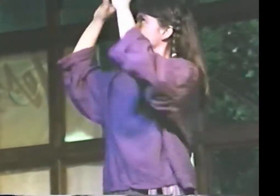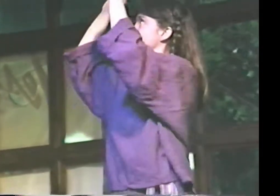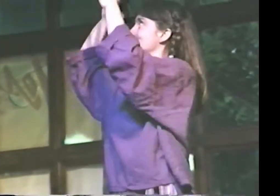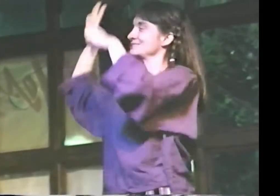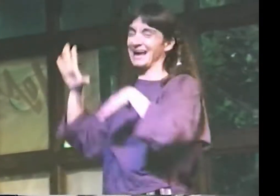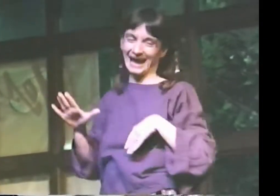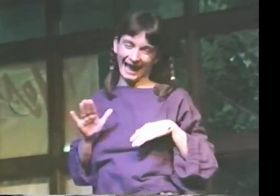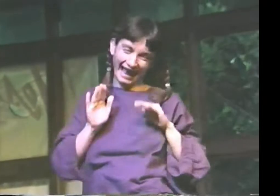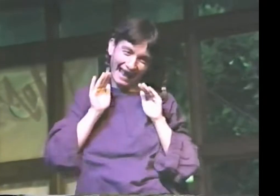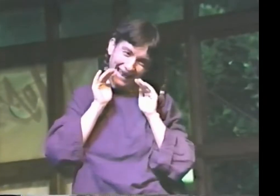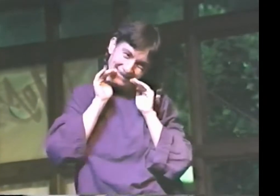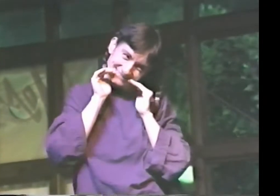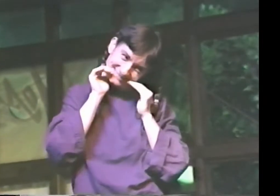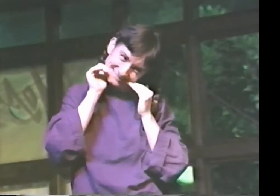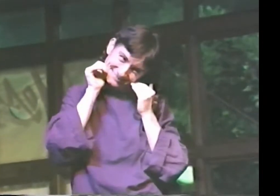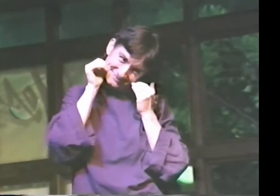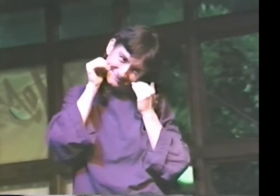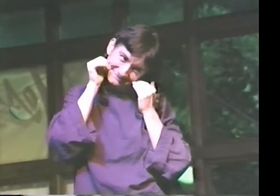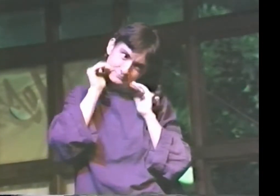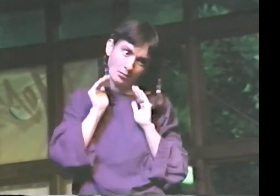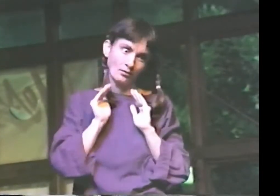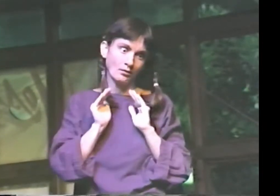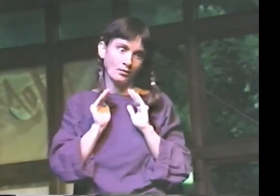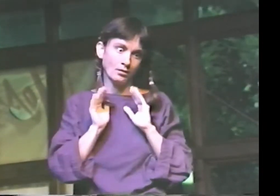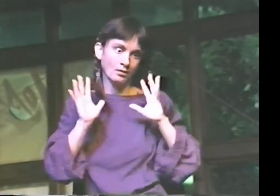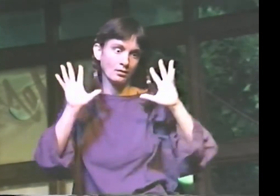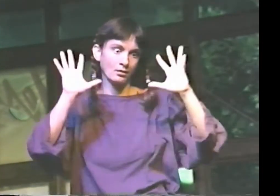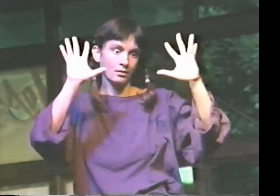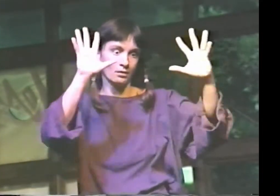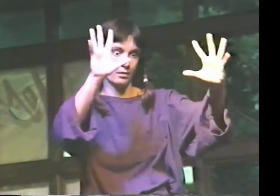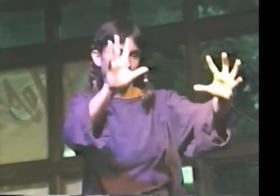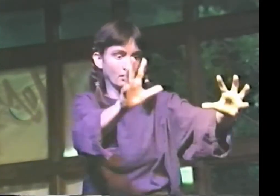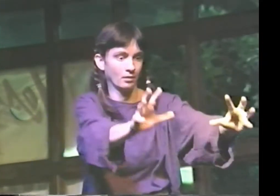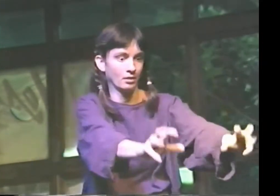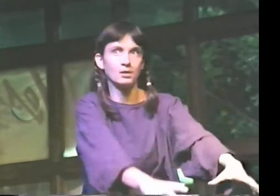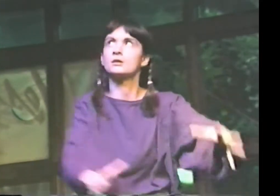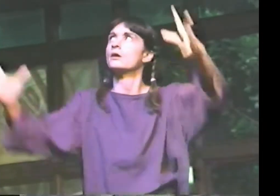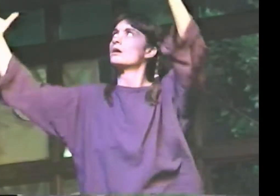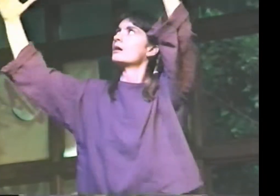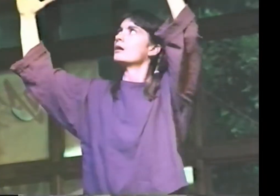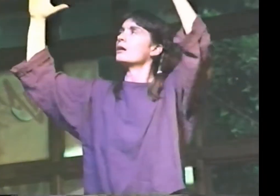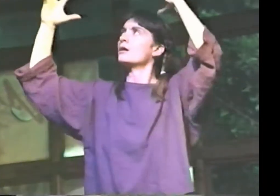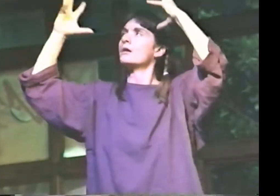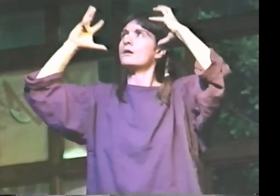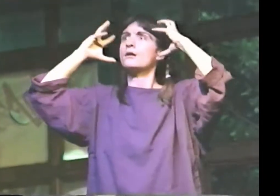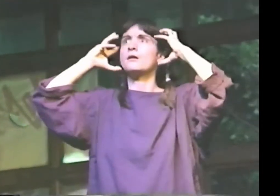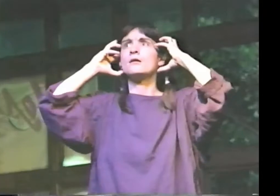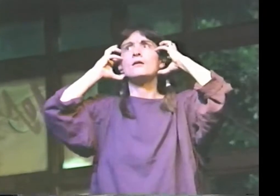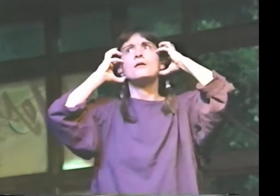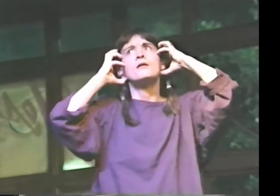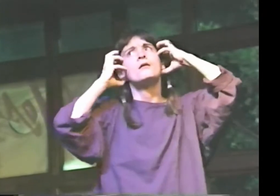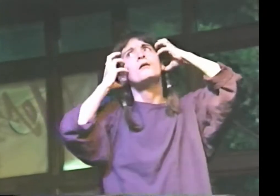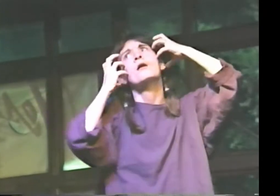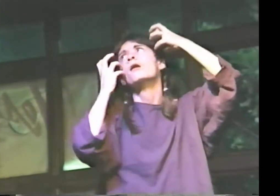I LOOKED TO MY TEACHER STANDING BESIDE ME. SUDDENLY, SHE GRABBED THE HEADPHONES FROM ME.